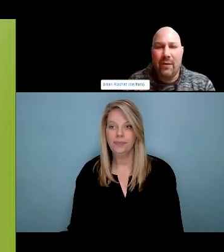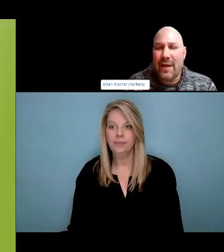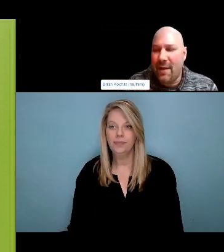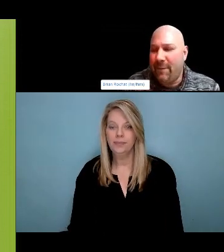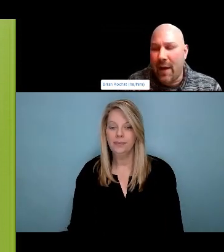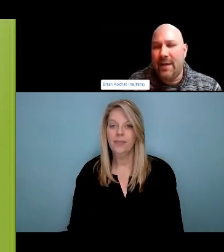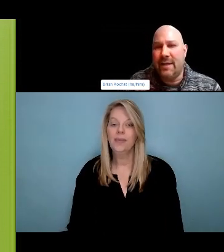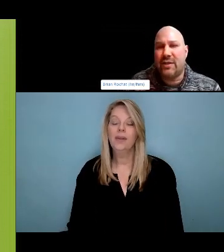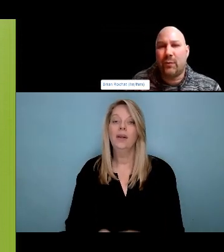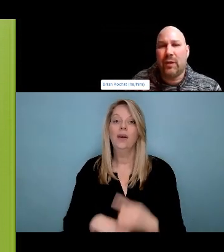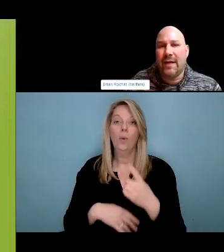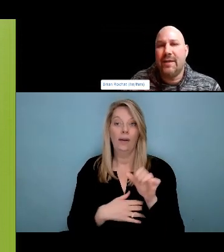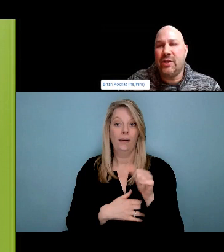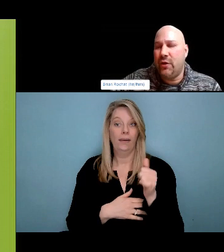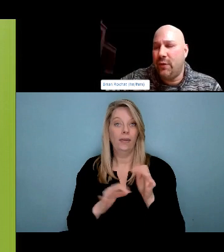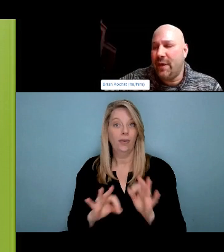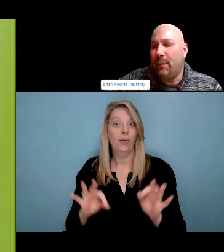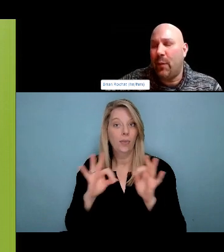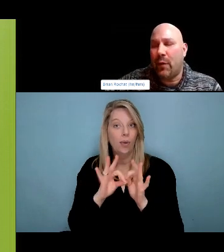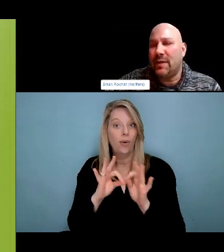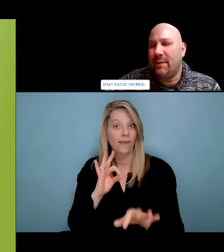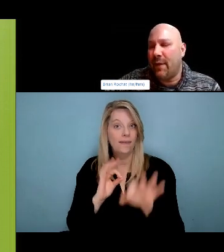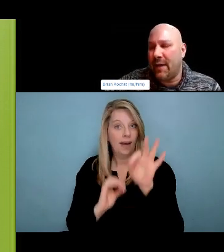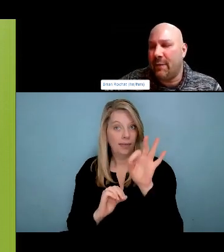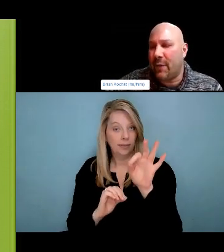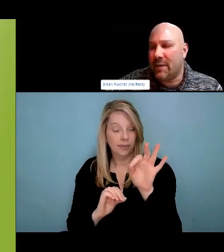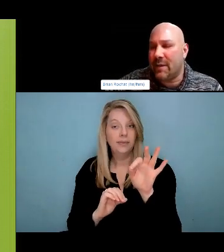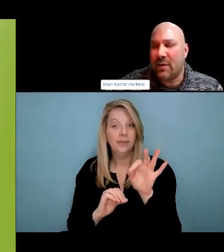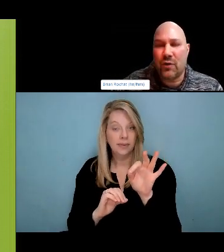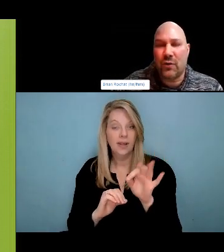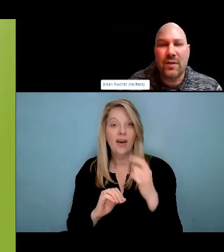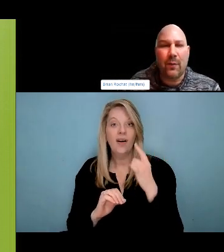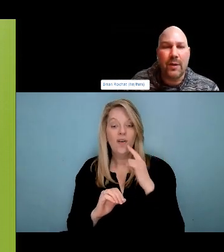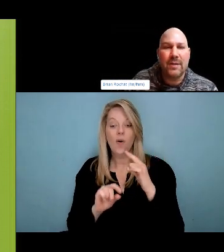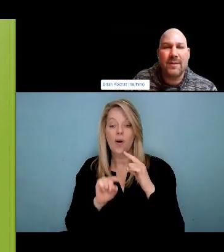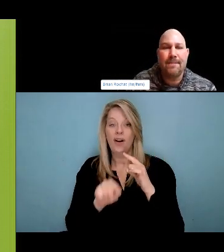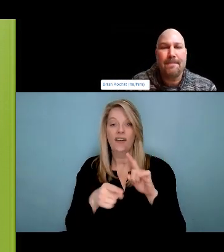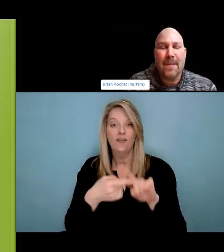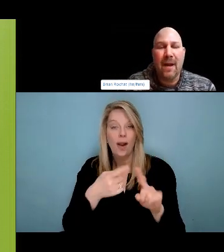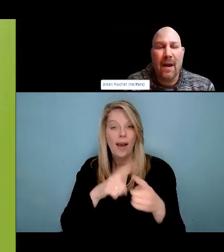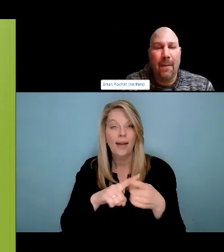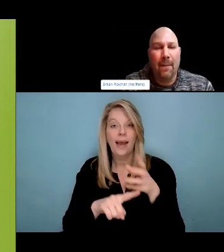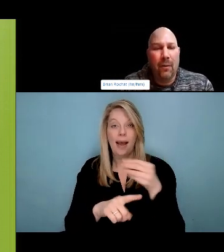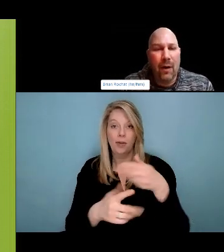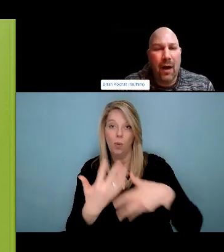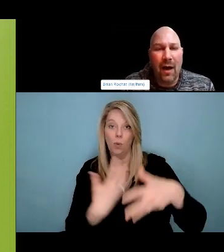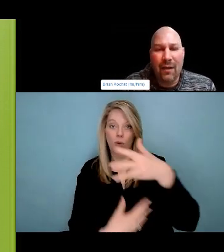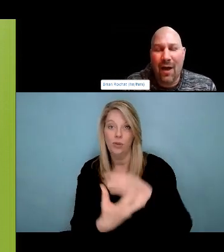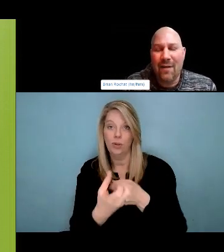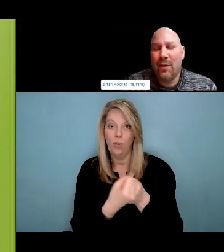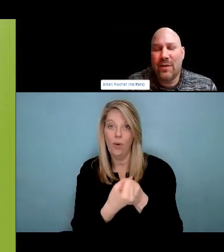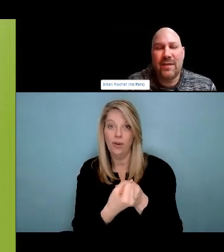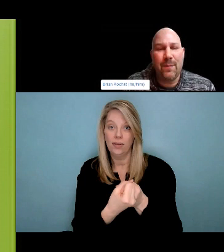they are and that they're welcomed into our spaces into our lives as they are boundaries.